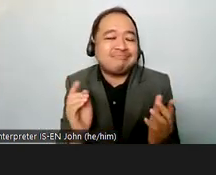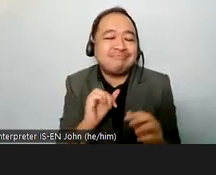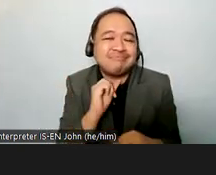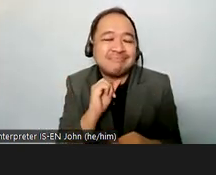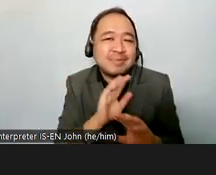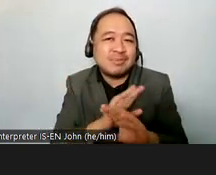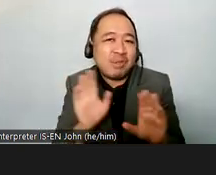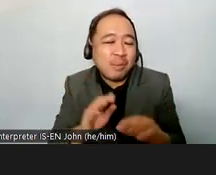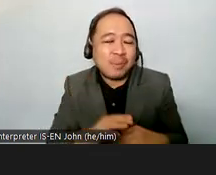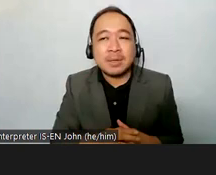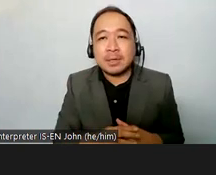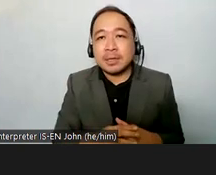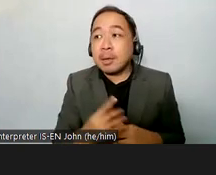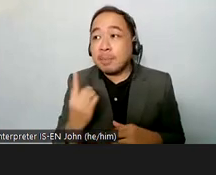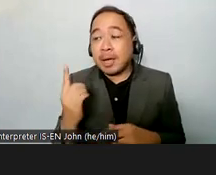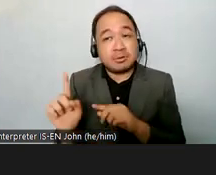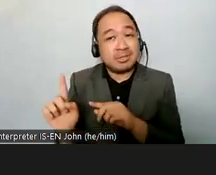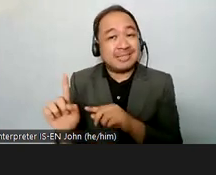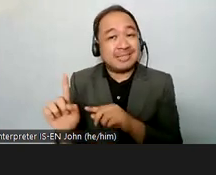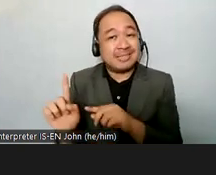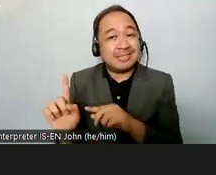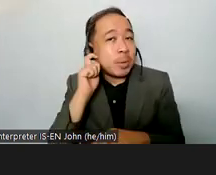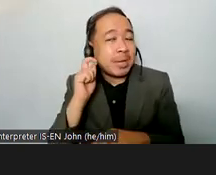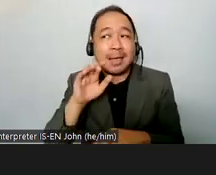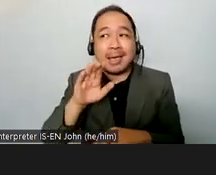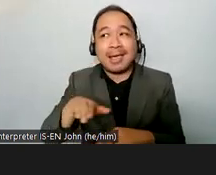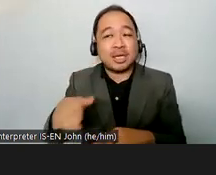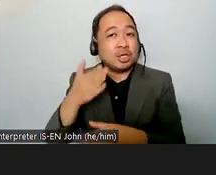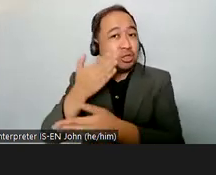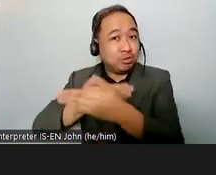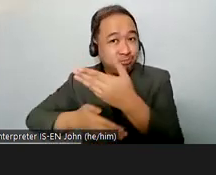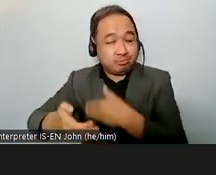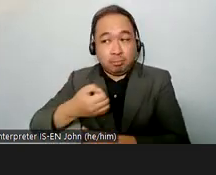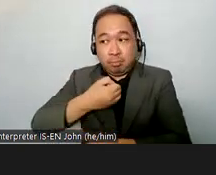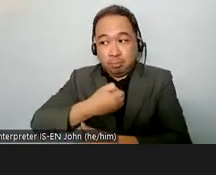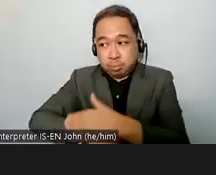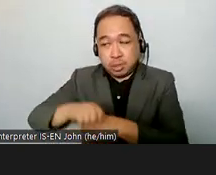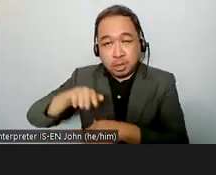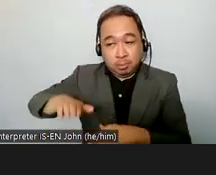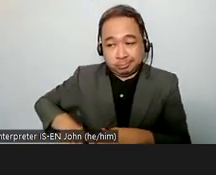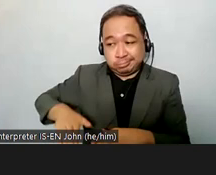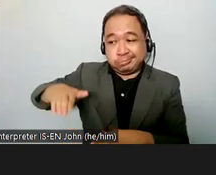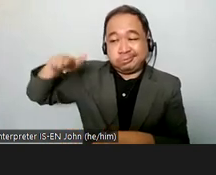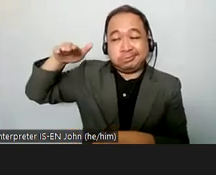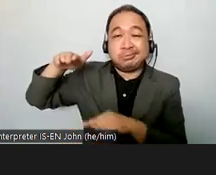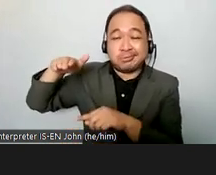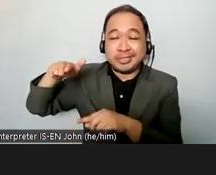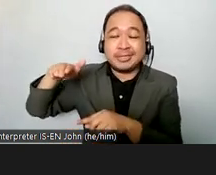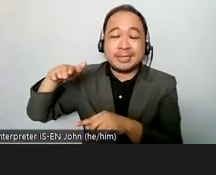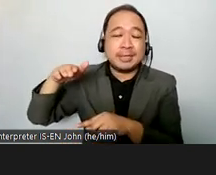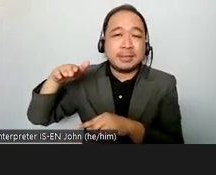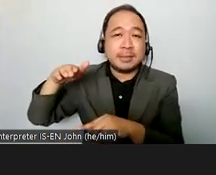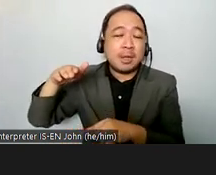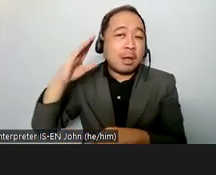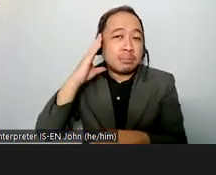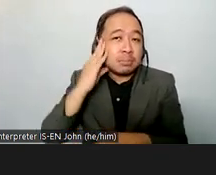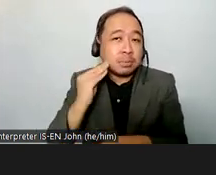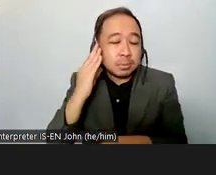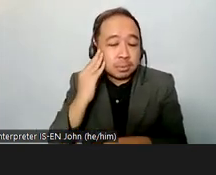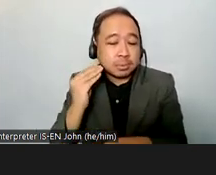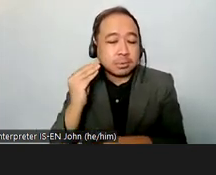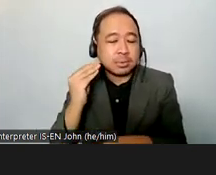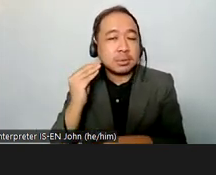childhood women and girls with disabilities have majored their me at their bigger risk to